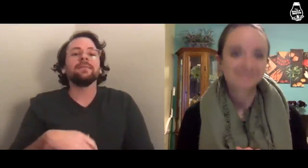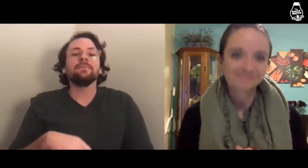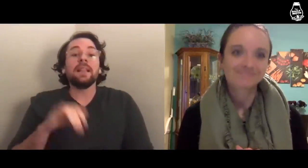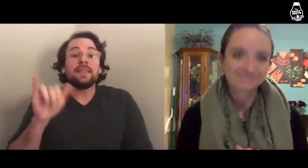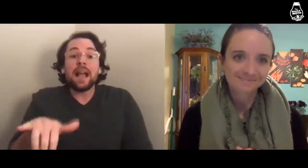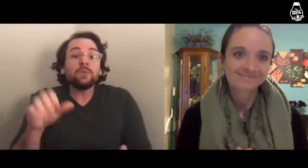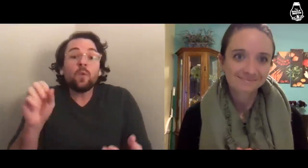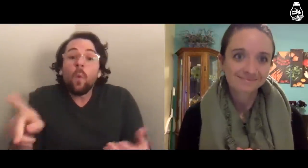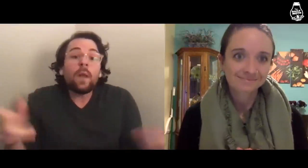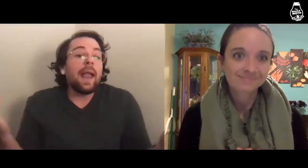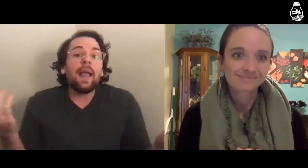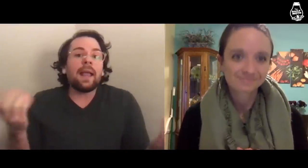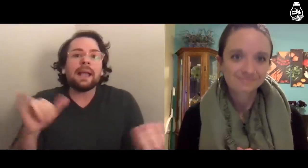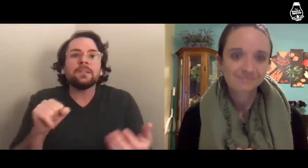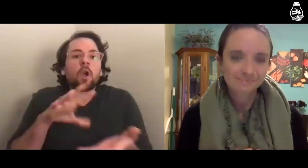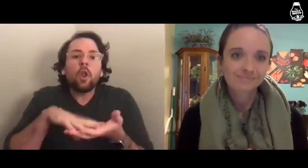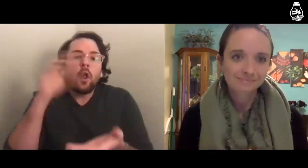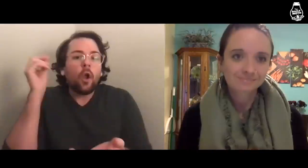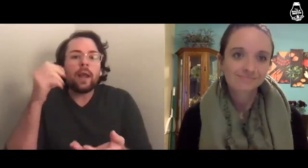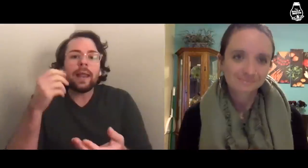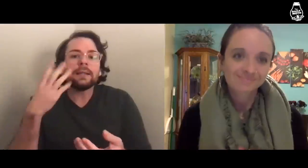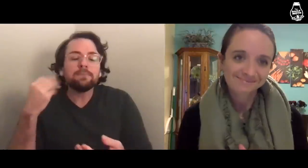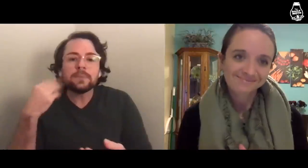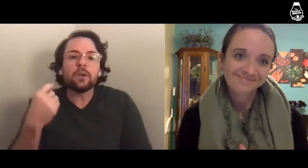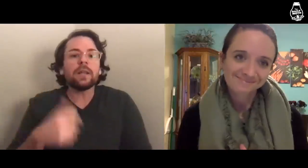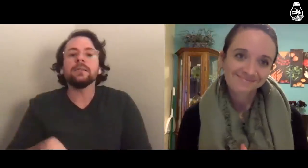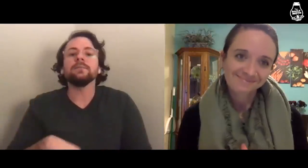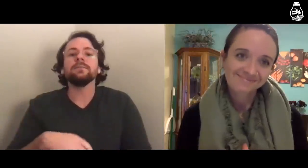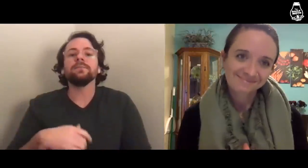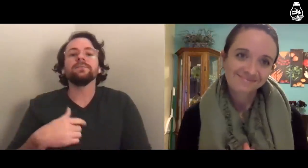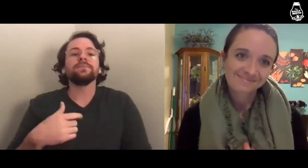That’s ok. That’s a learning experience.